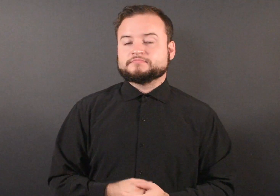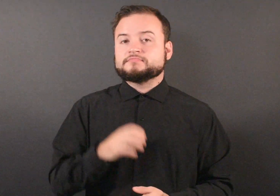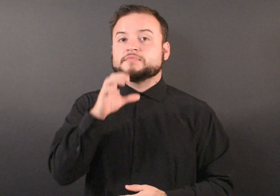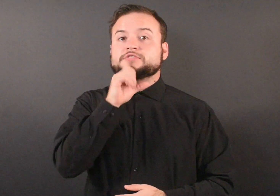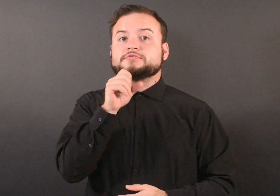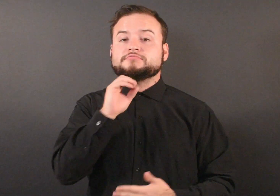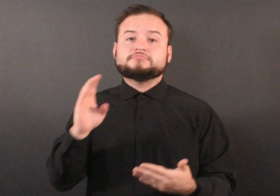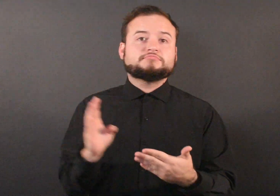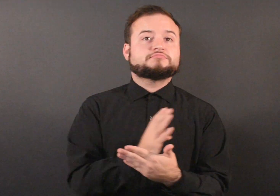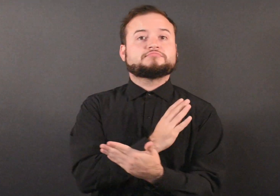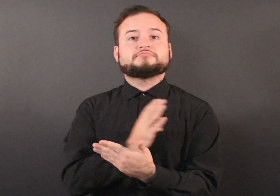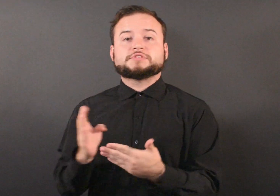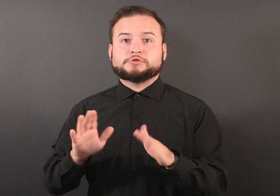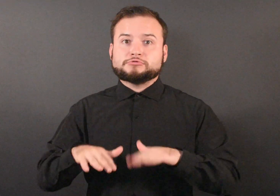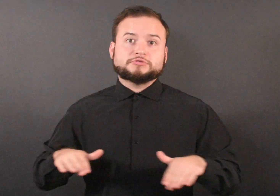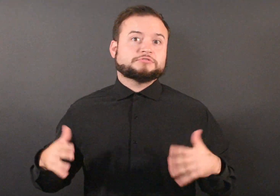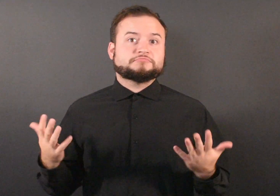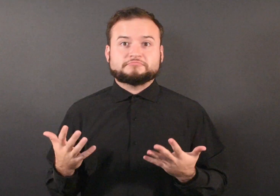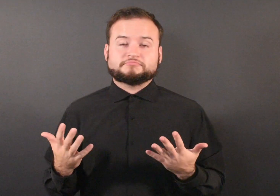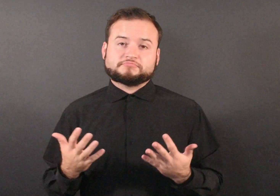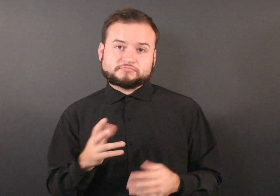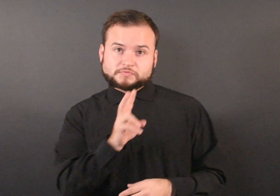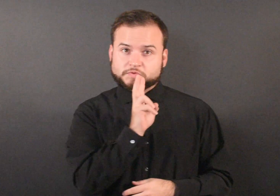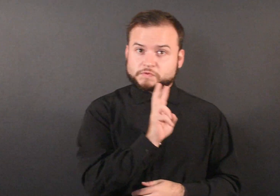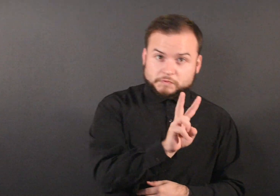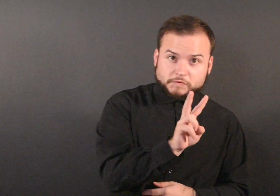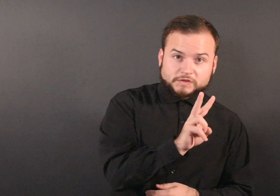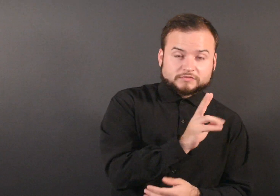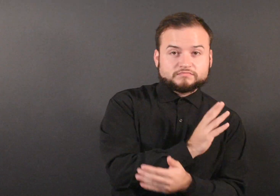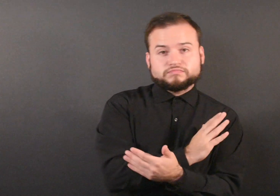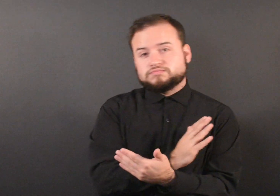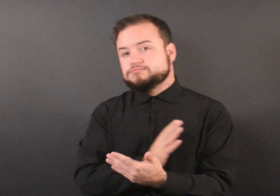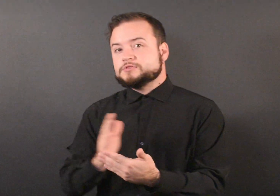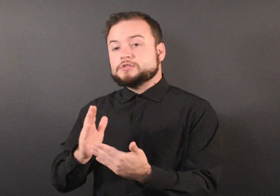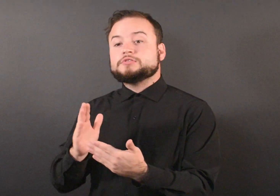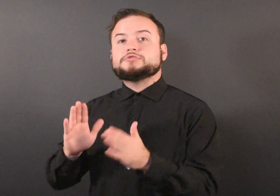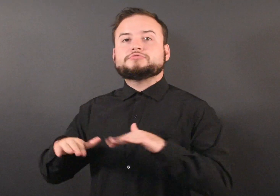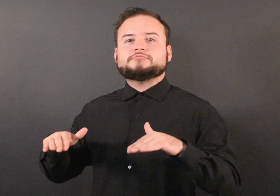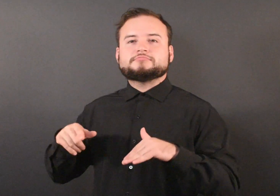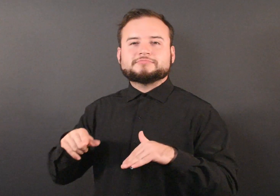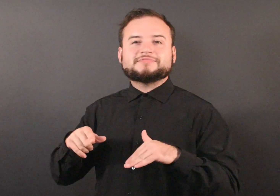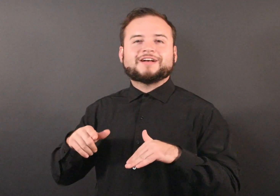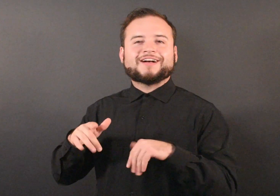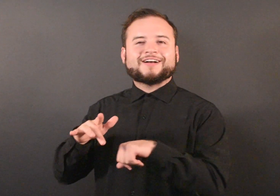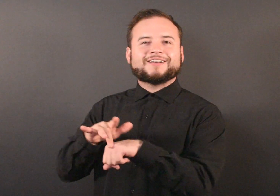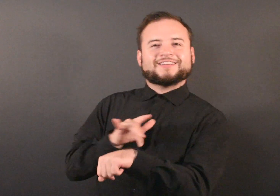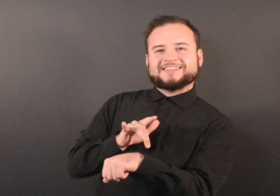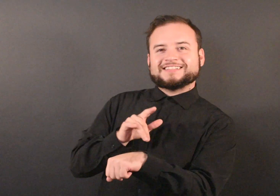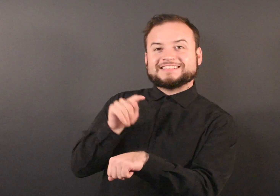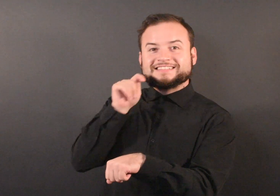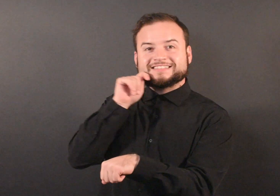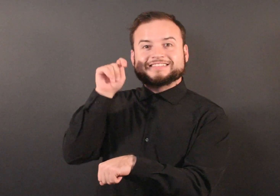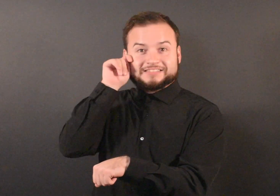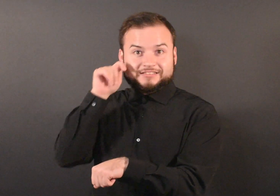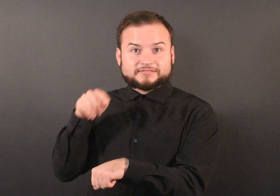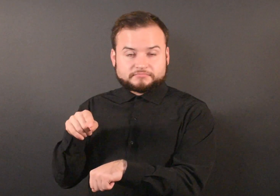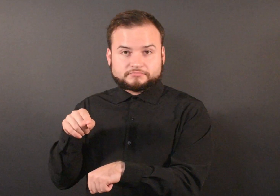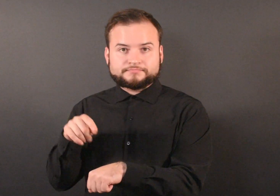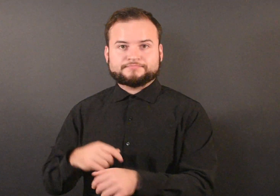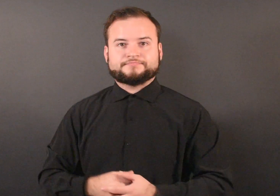The children have been as young as two years old to children in their early teens, and